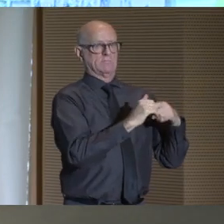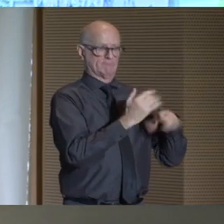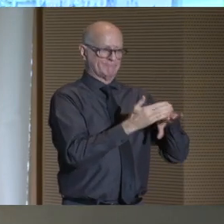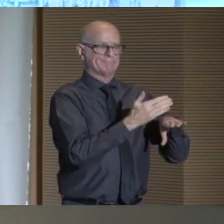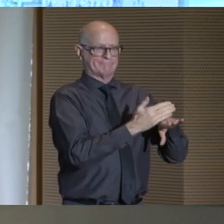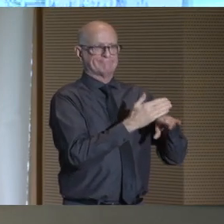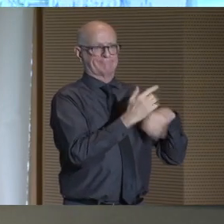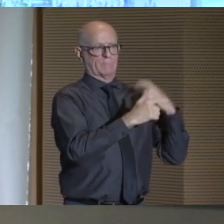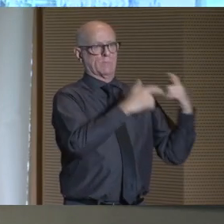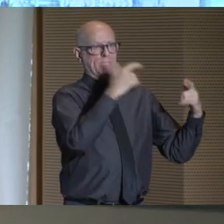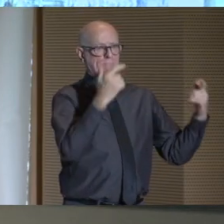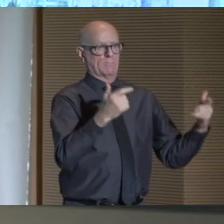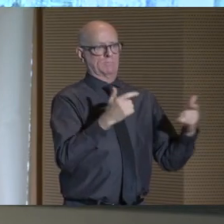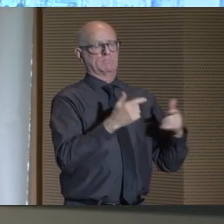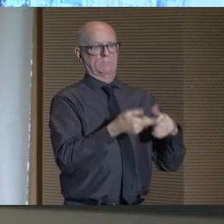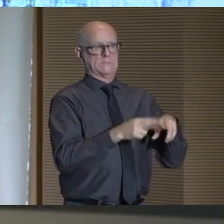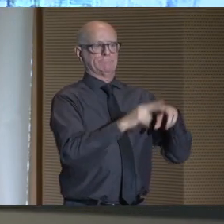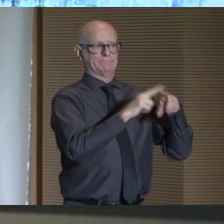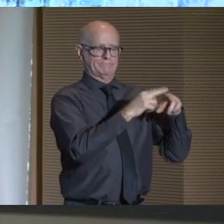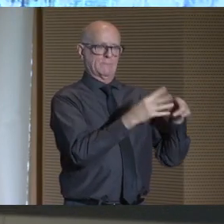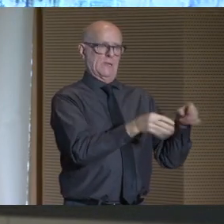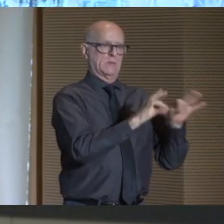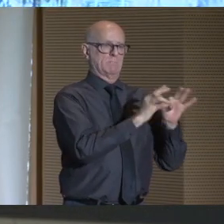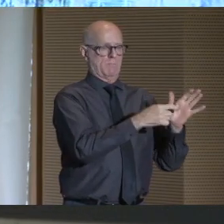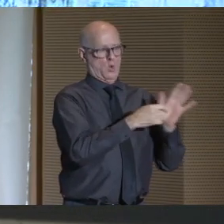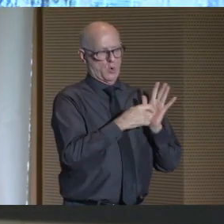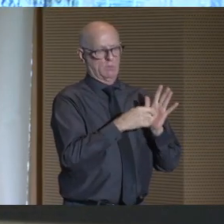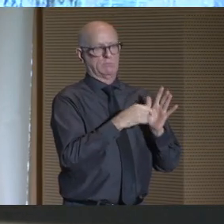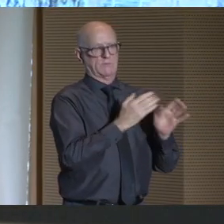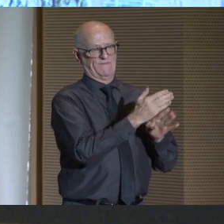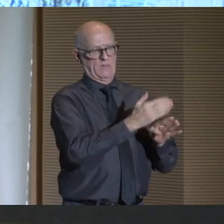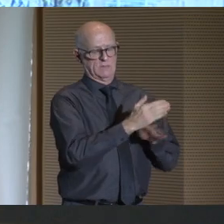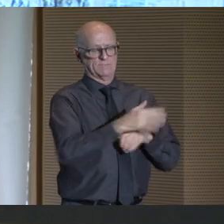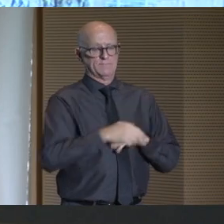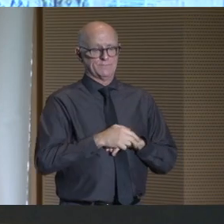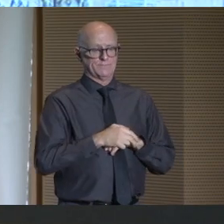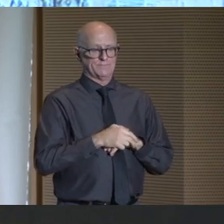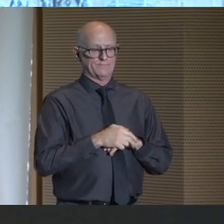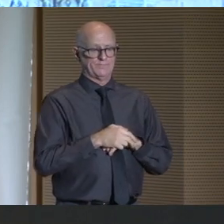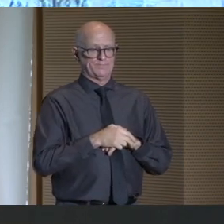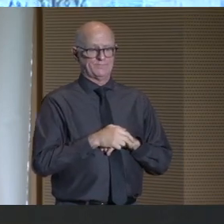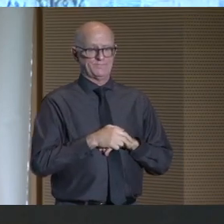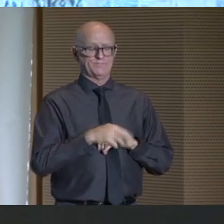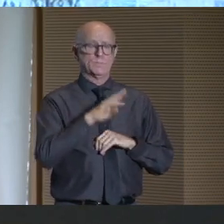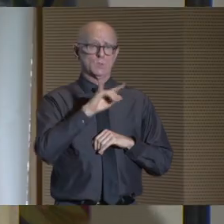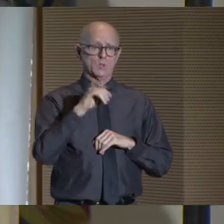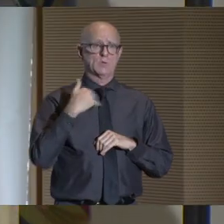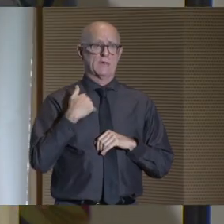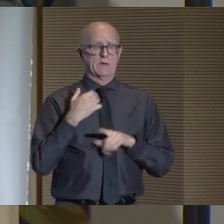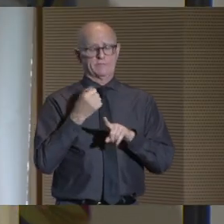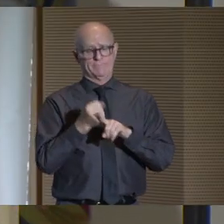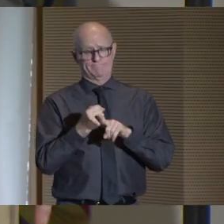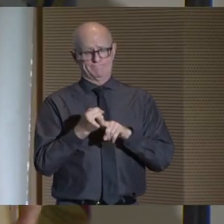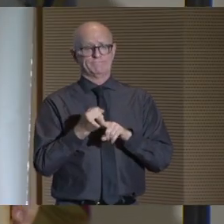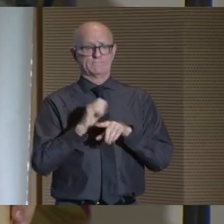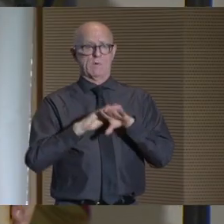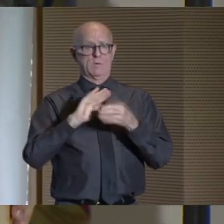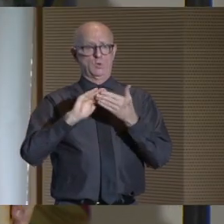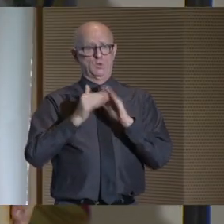and essential fields. But there's another way that CUNY has a profound impact on the city,